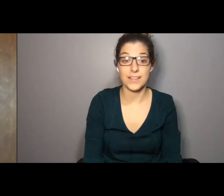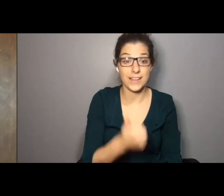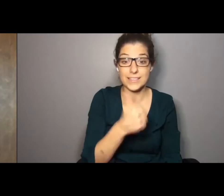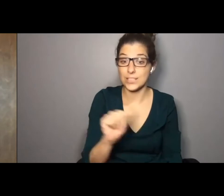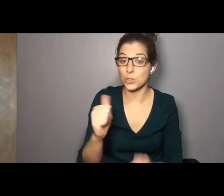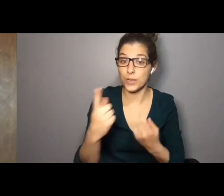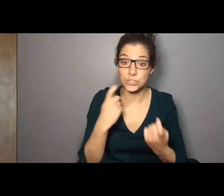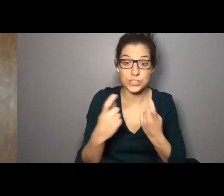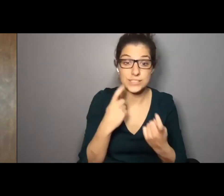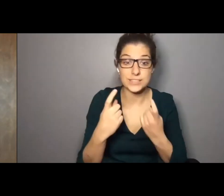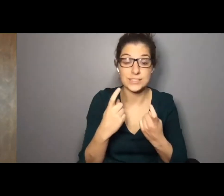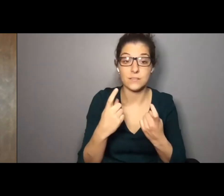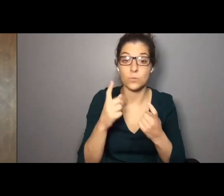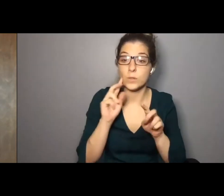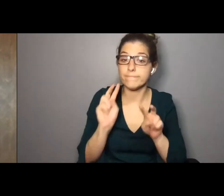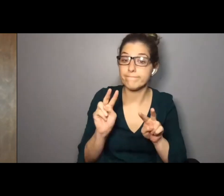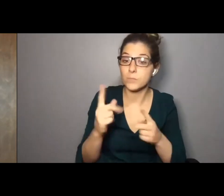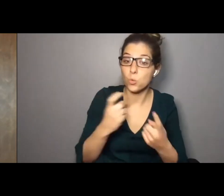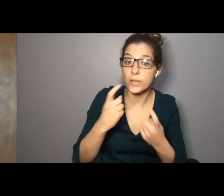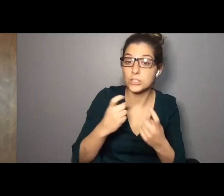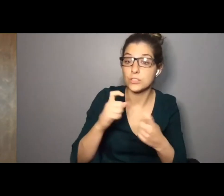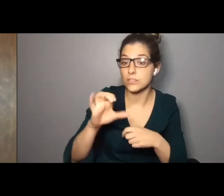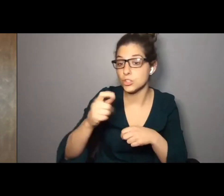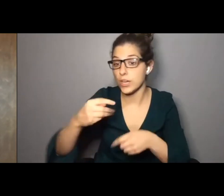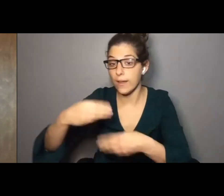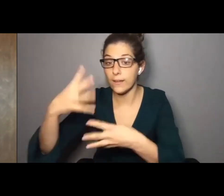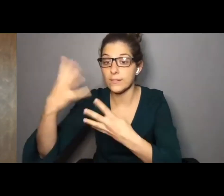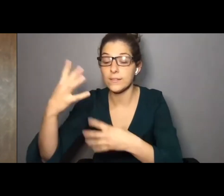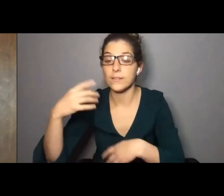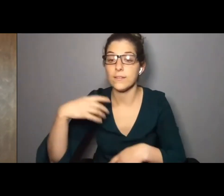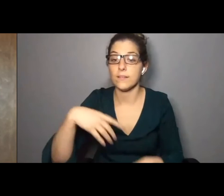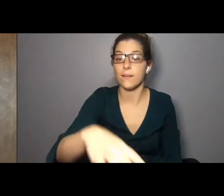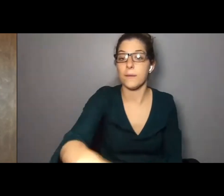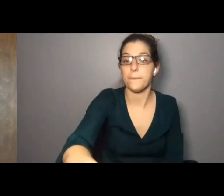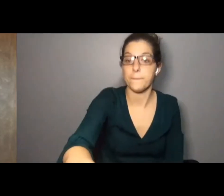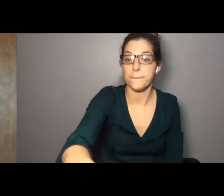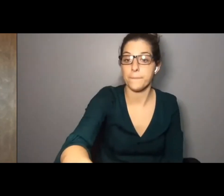you all. Any questions? We'll keep monitor ing questions in the chat.